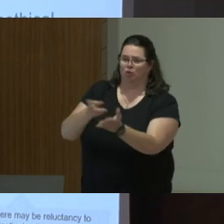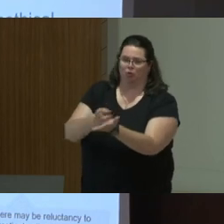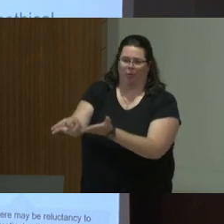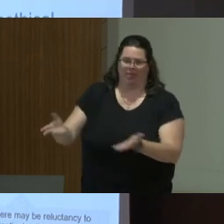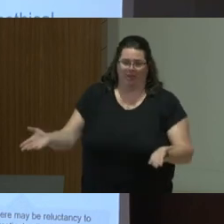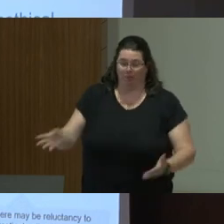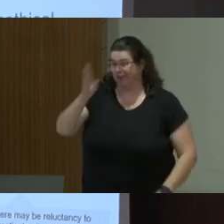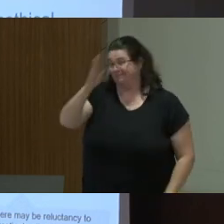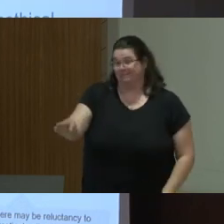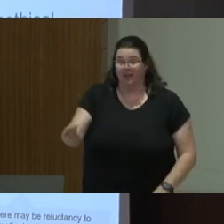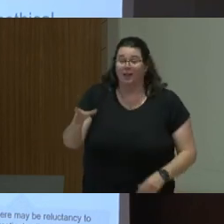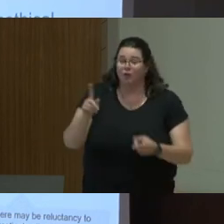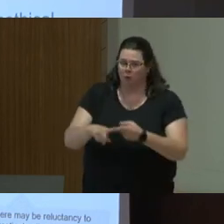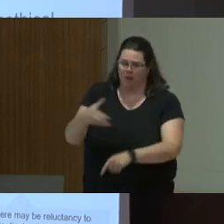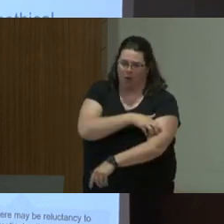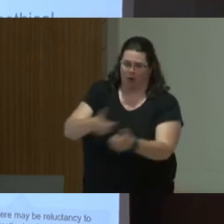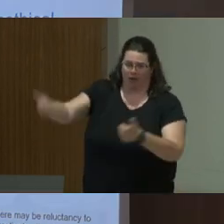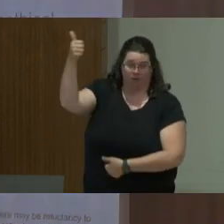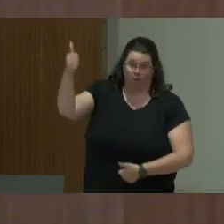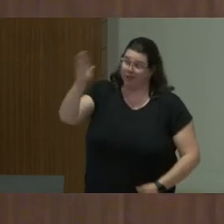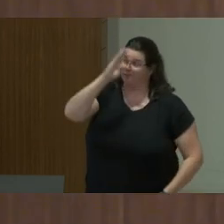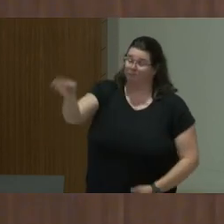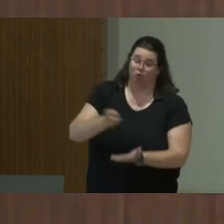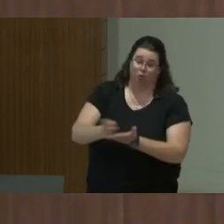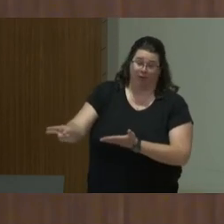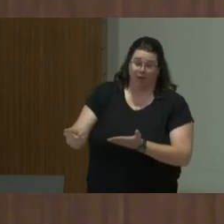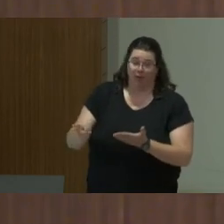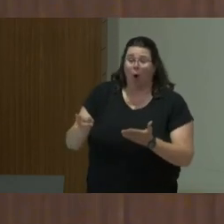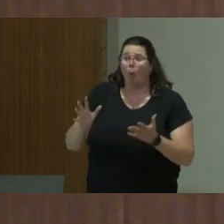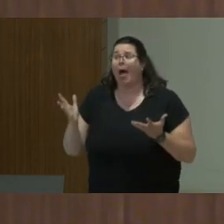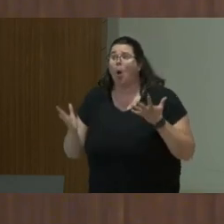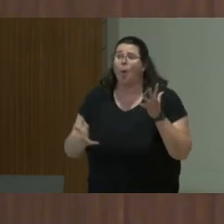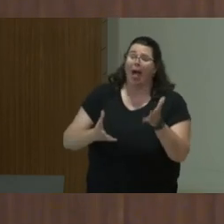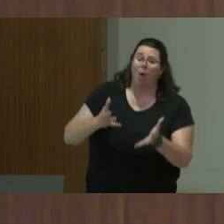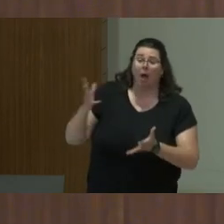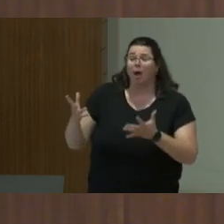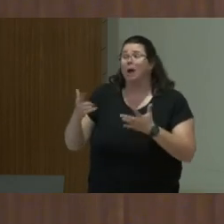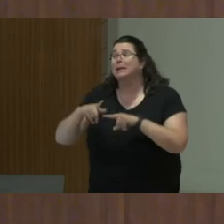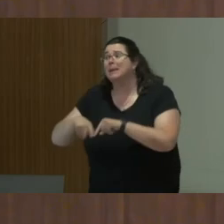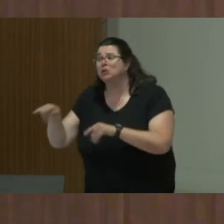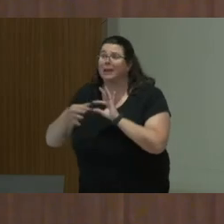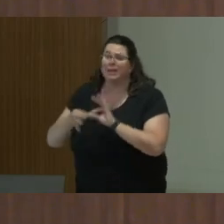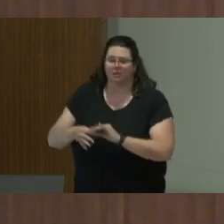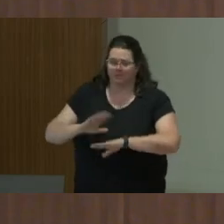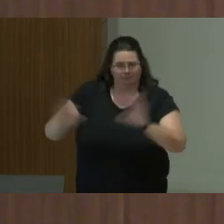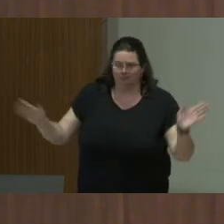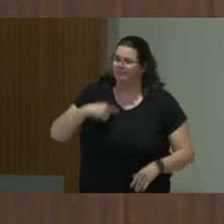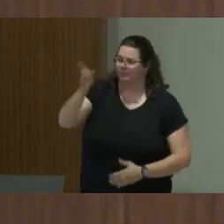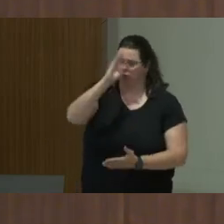to power, so without interests, without dependency relationships, and thereby I make a link to